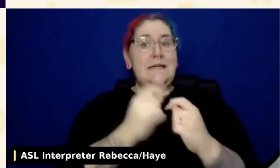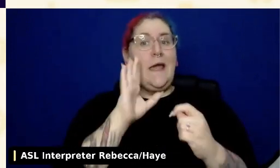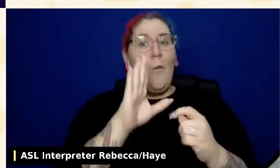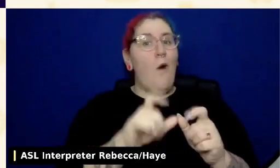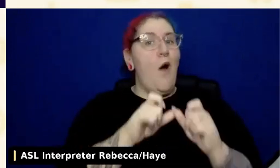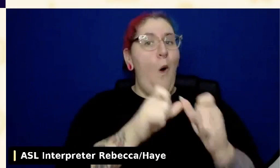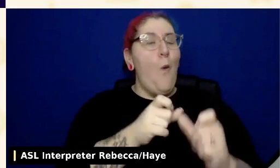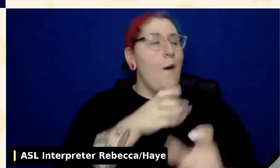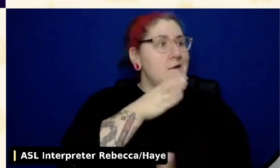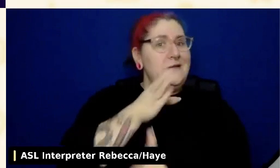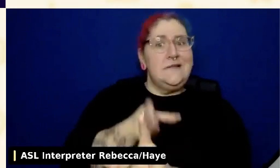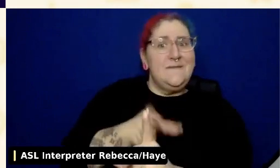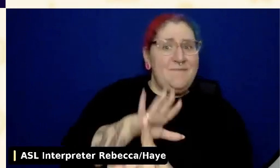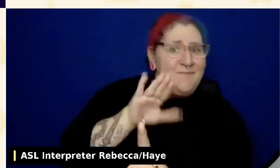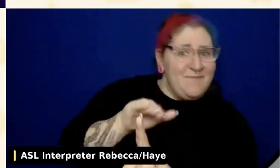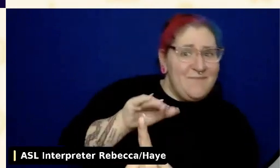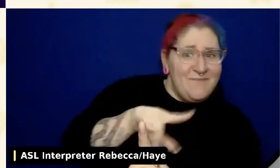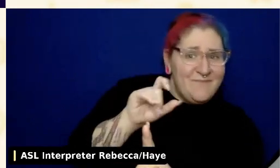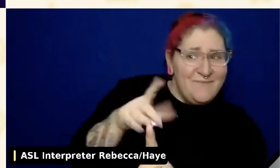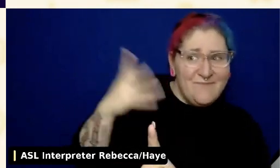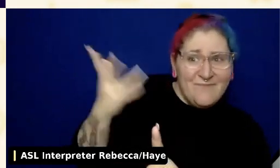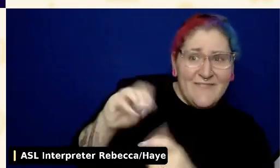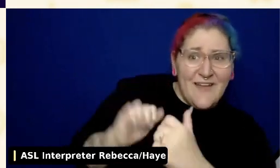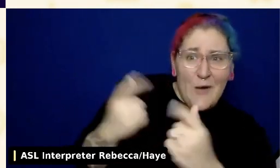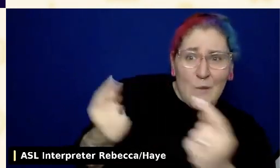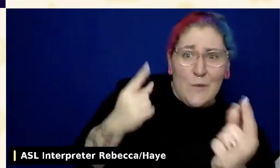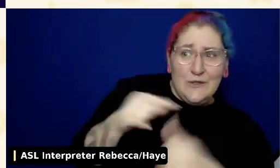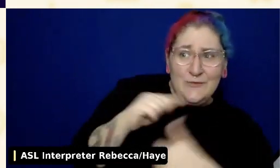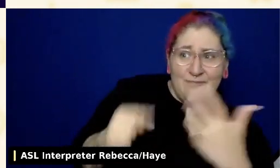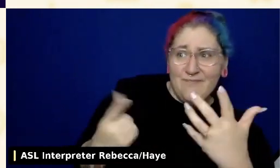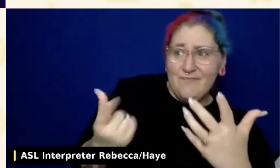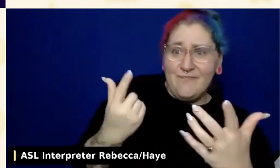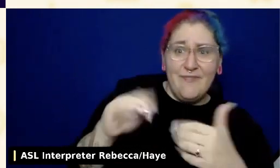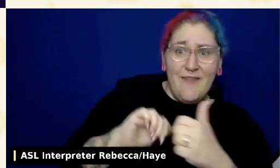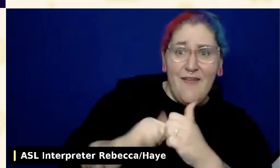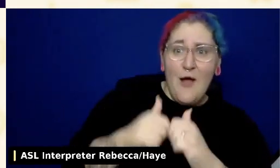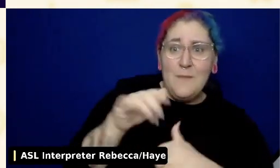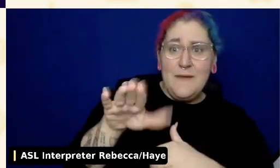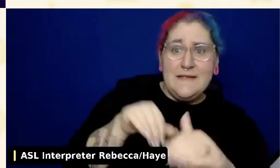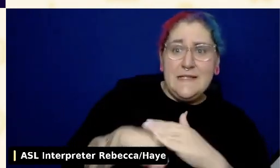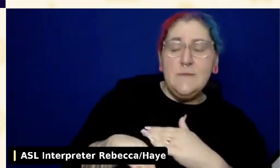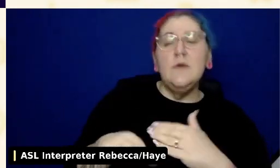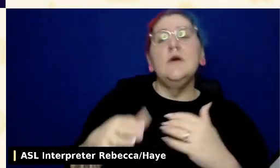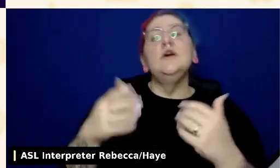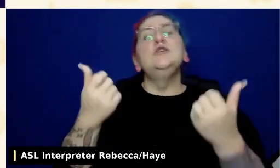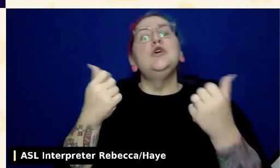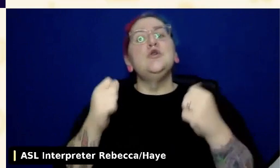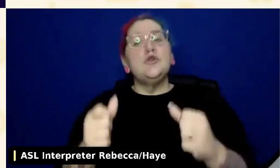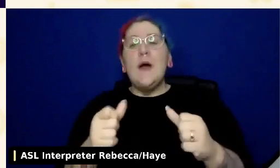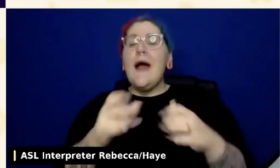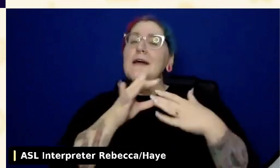and the consequences of accessibility compliance, and then try to connect these principles back to what their specific roles